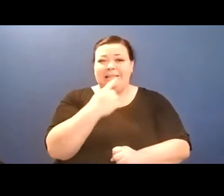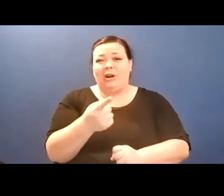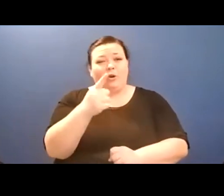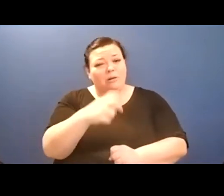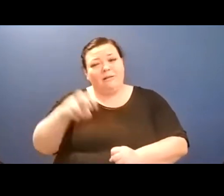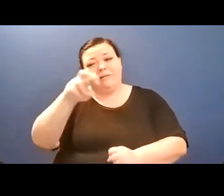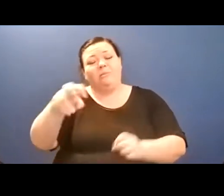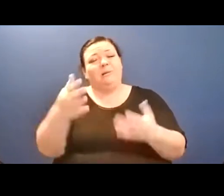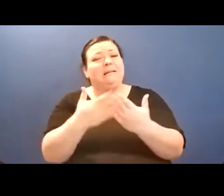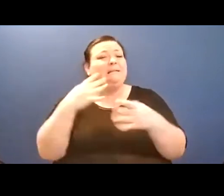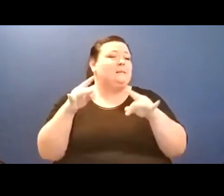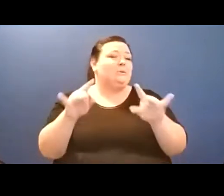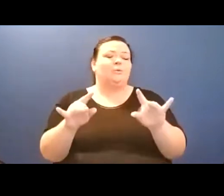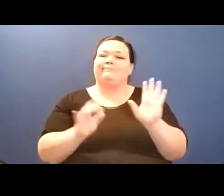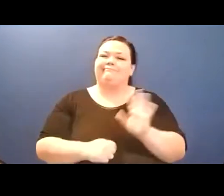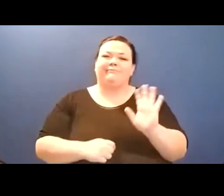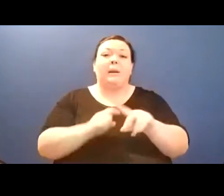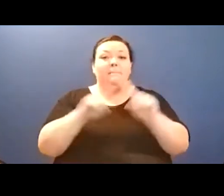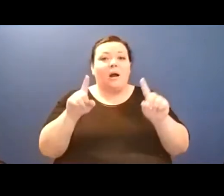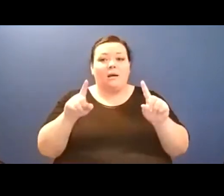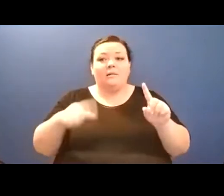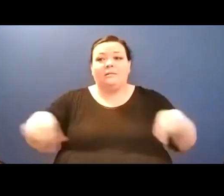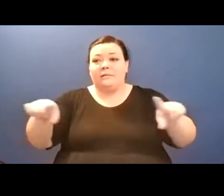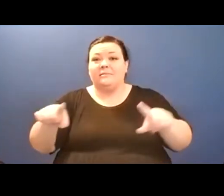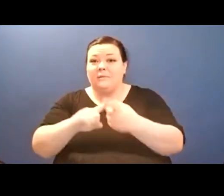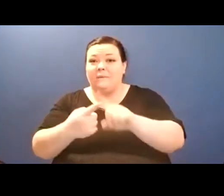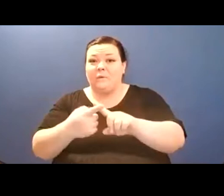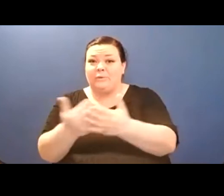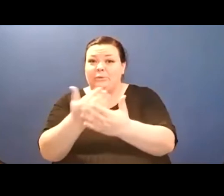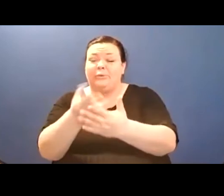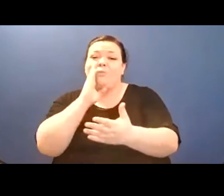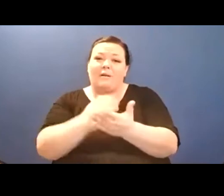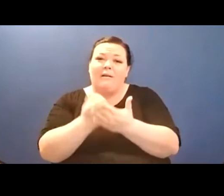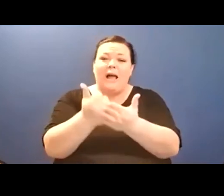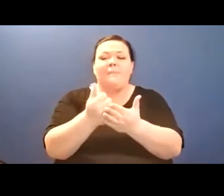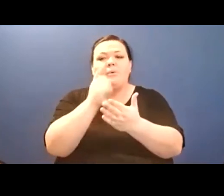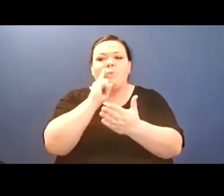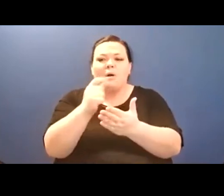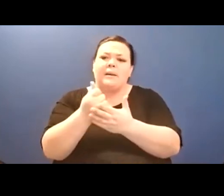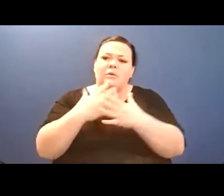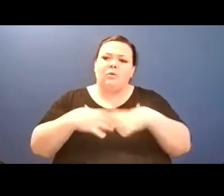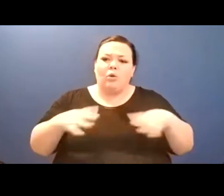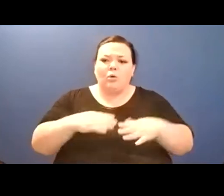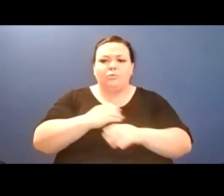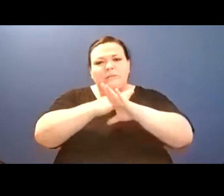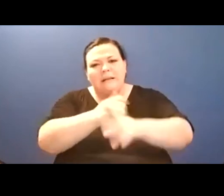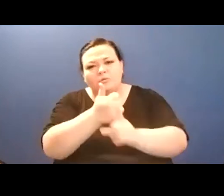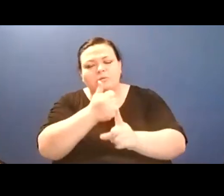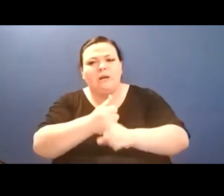at long last, build a place where you belong-- a family. And that family will feel so strong